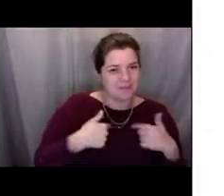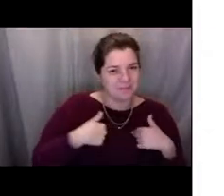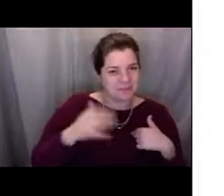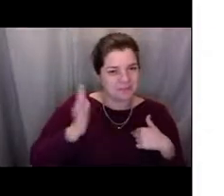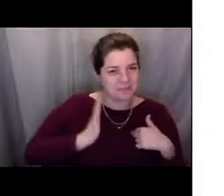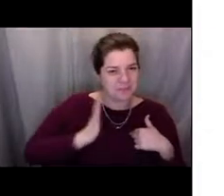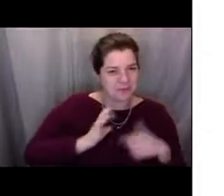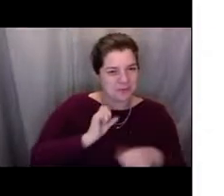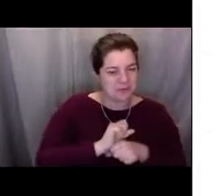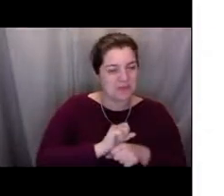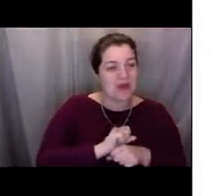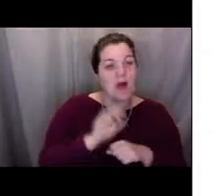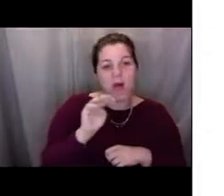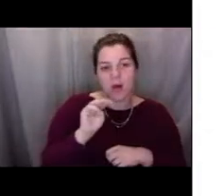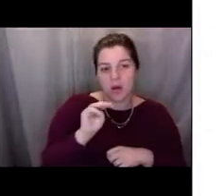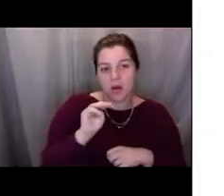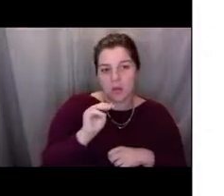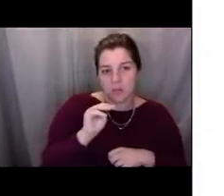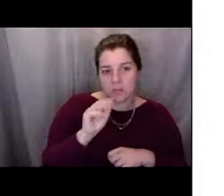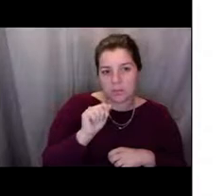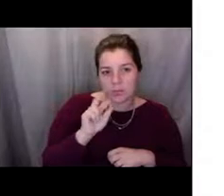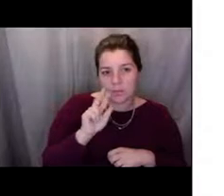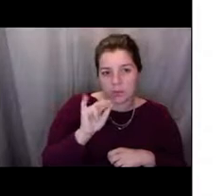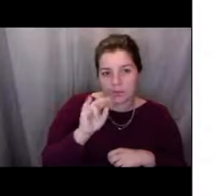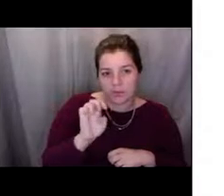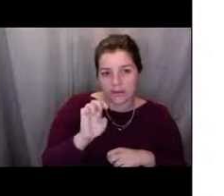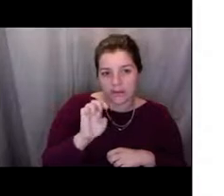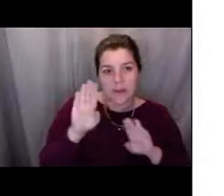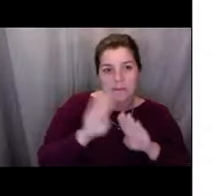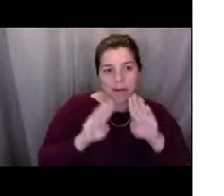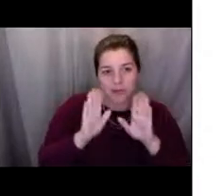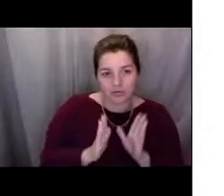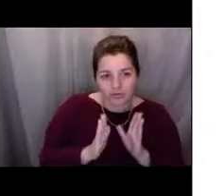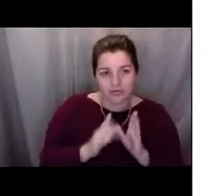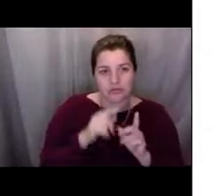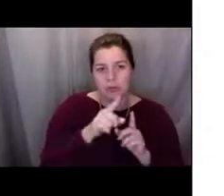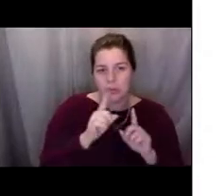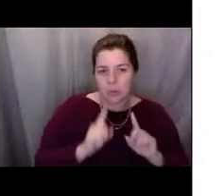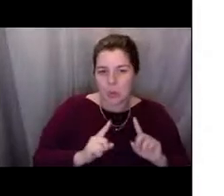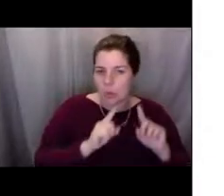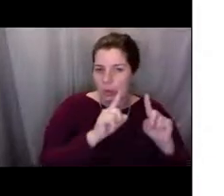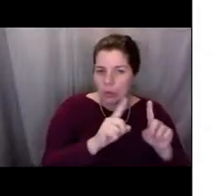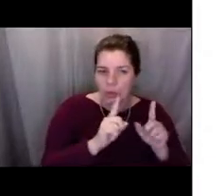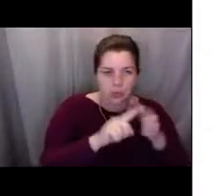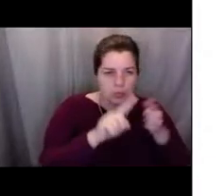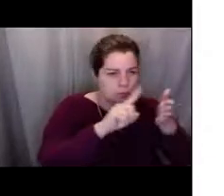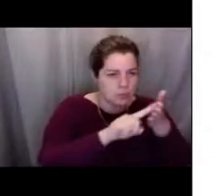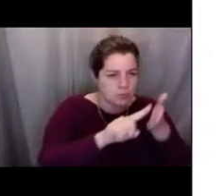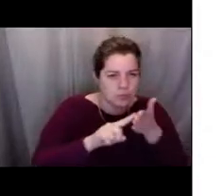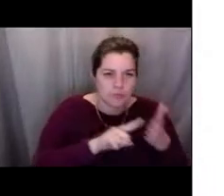collect data on the health of the populations. So how healthy are the populations currently?